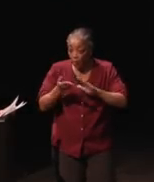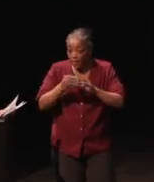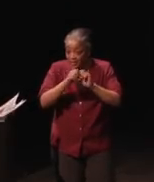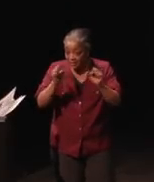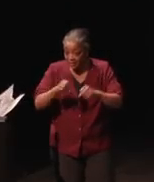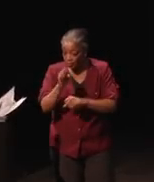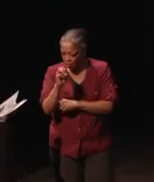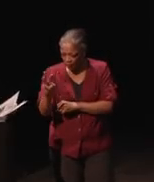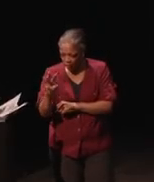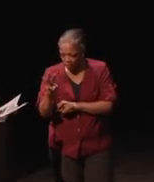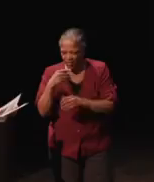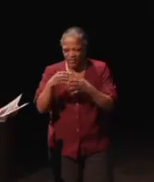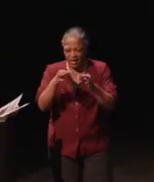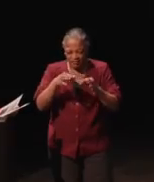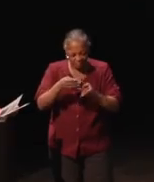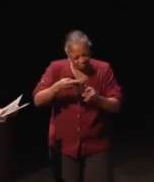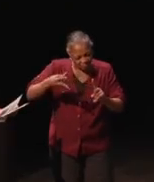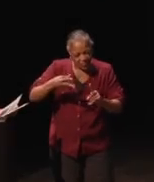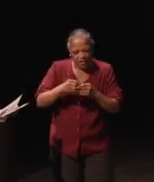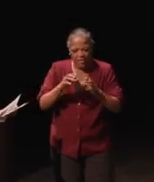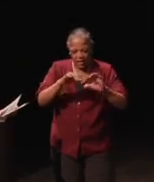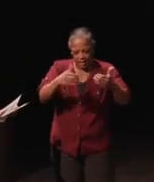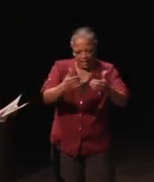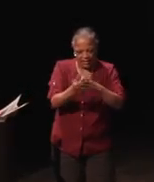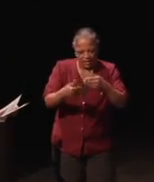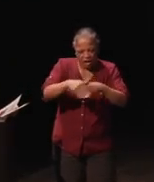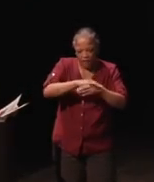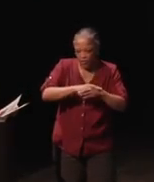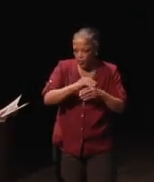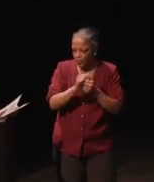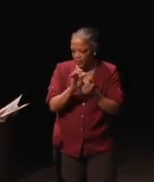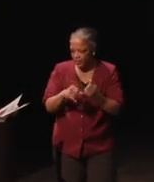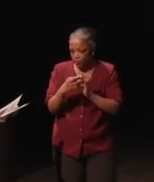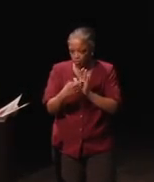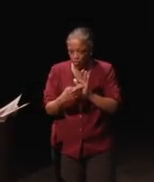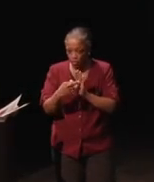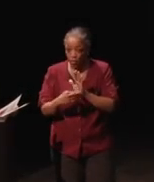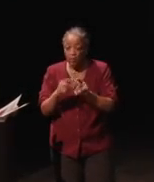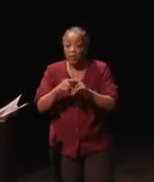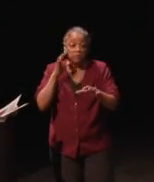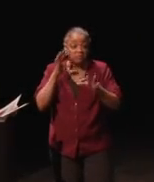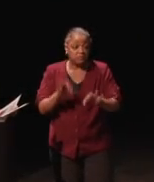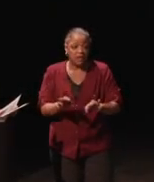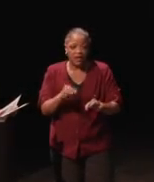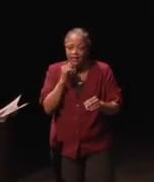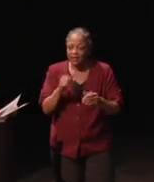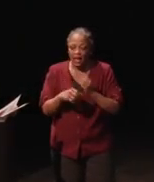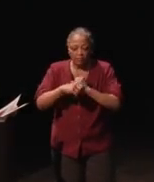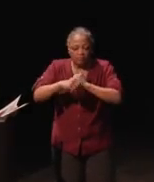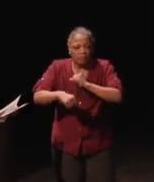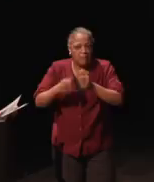and that's the defined class that's covered. However, we decided not to extend that past this next year,